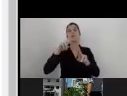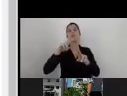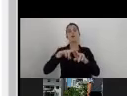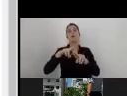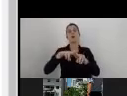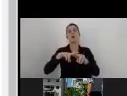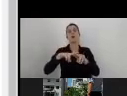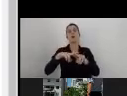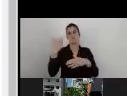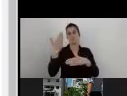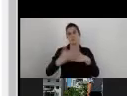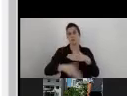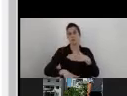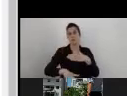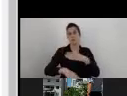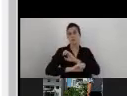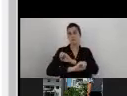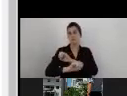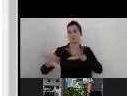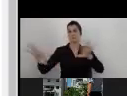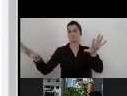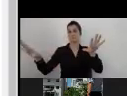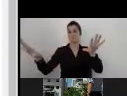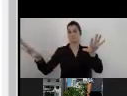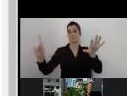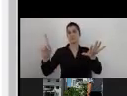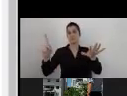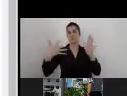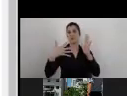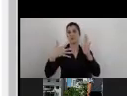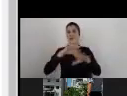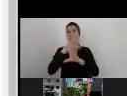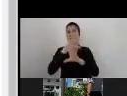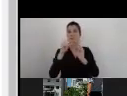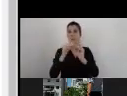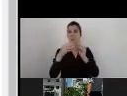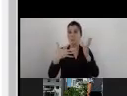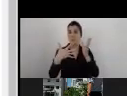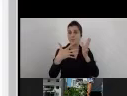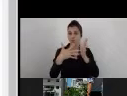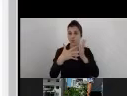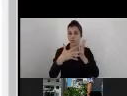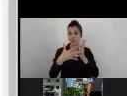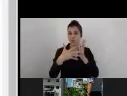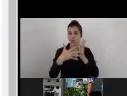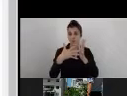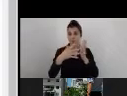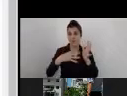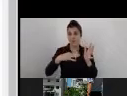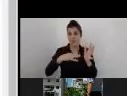publish my Survey Summary to all the stakeholders of this.